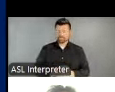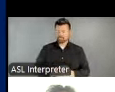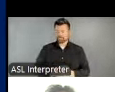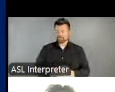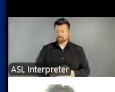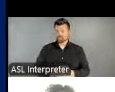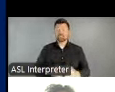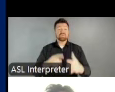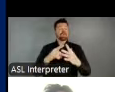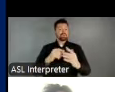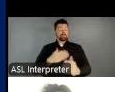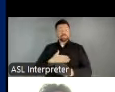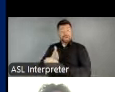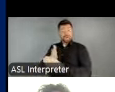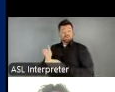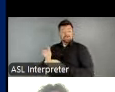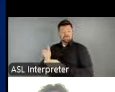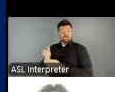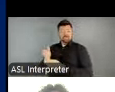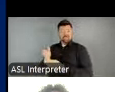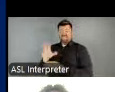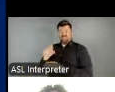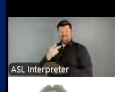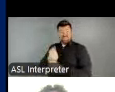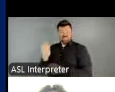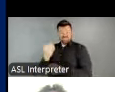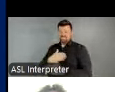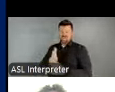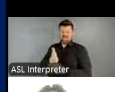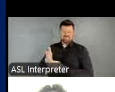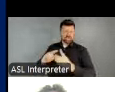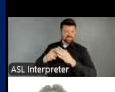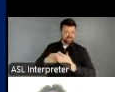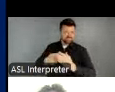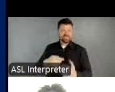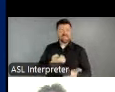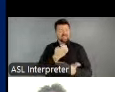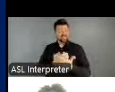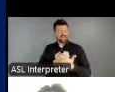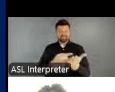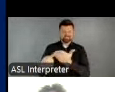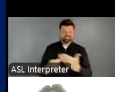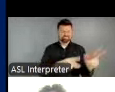my career nearly three decades ago, the economic argument was the central argument for supporting